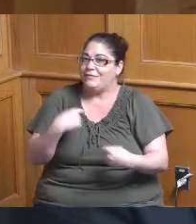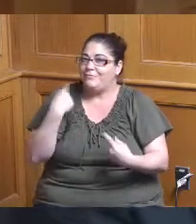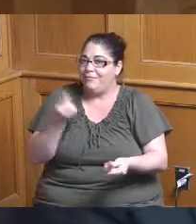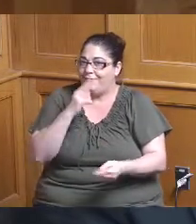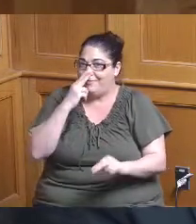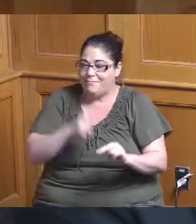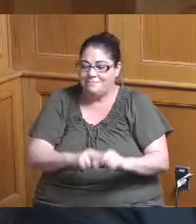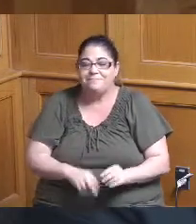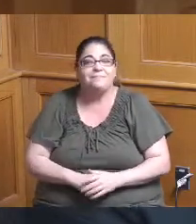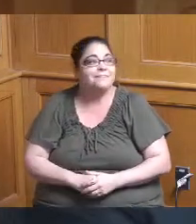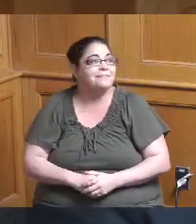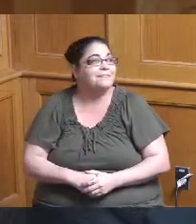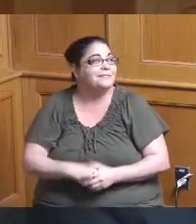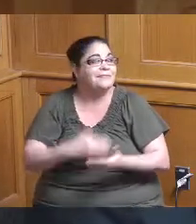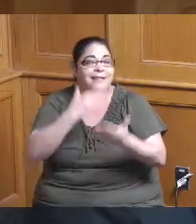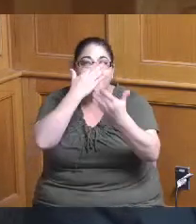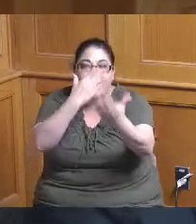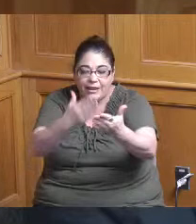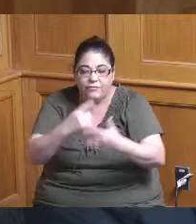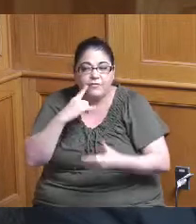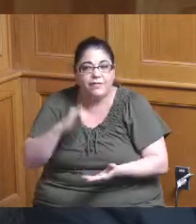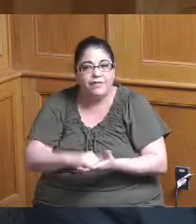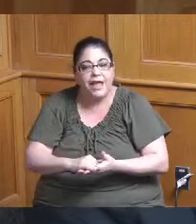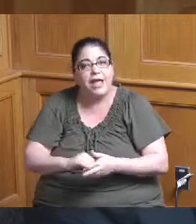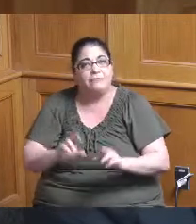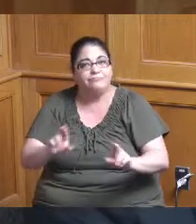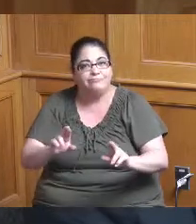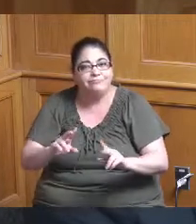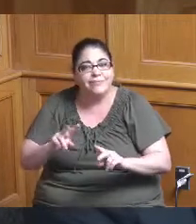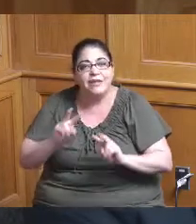the recommendations and I'm really looking forward to this launching thank you thank you thank you